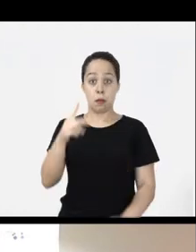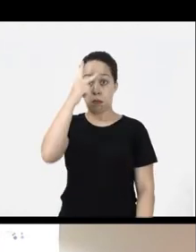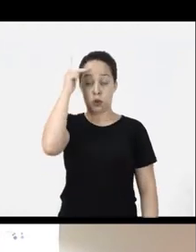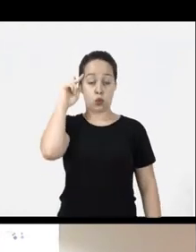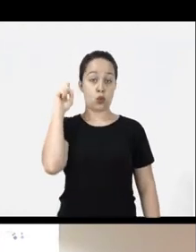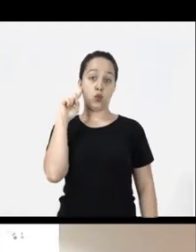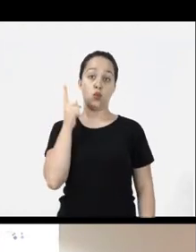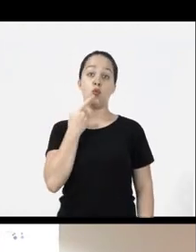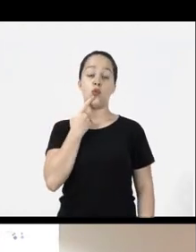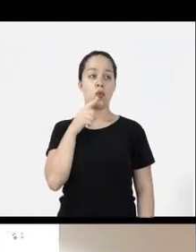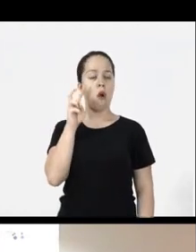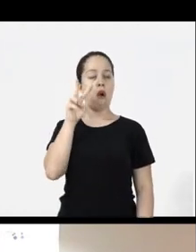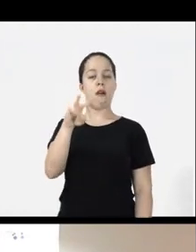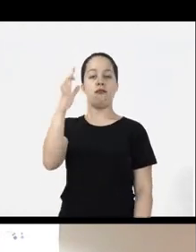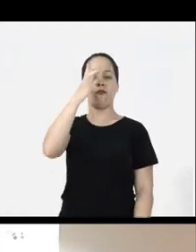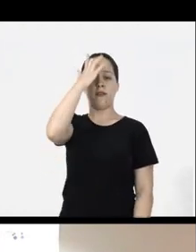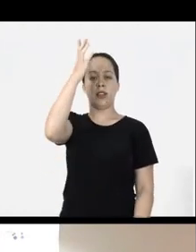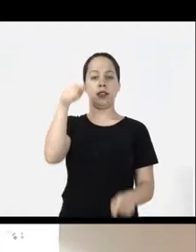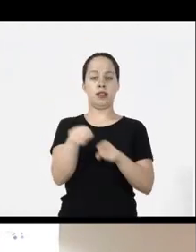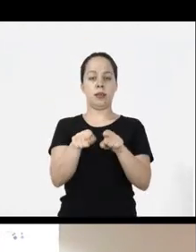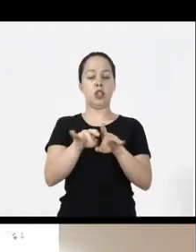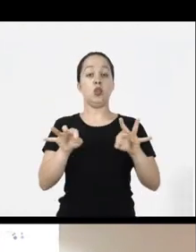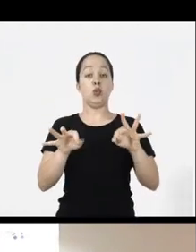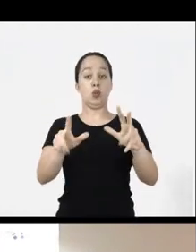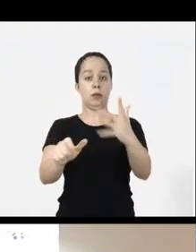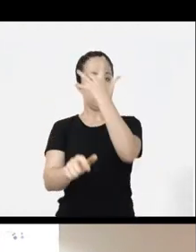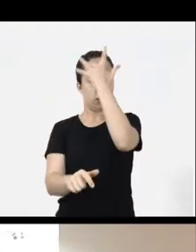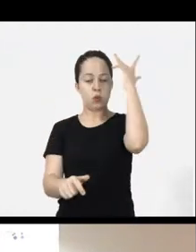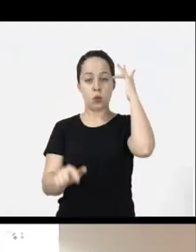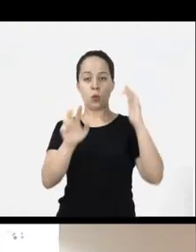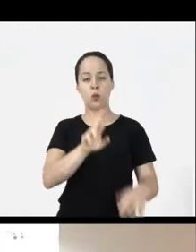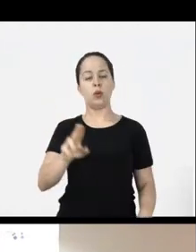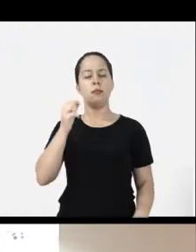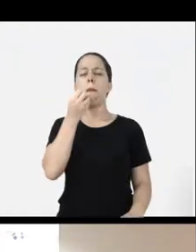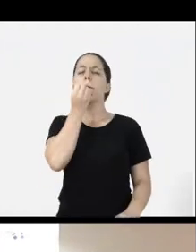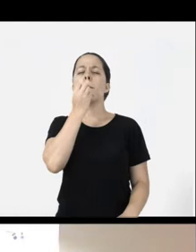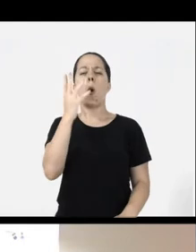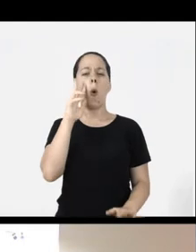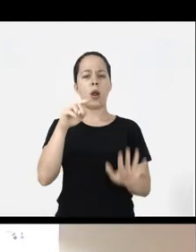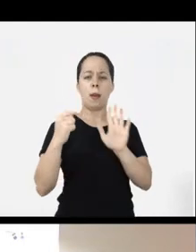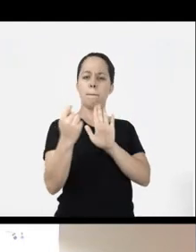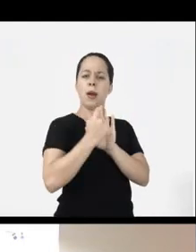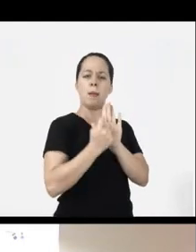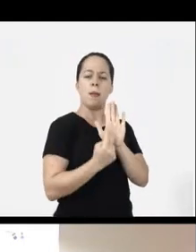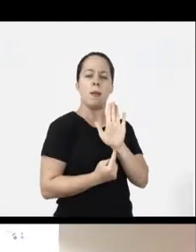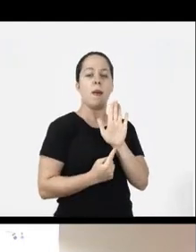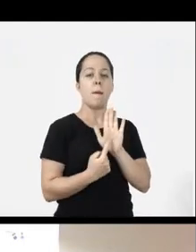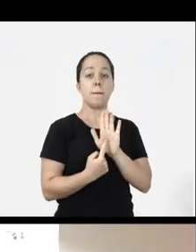the deaf user It will also facilitate and for all users it is much better and u have this